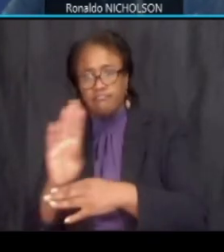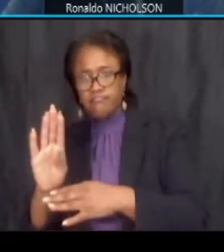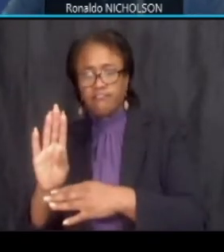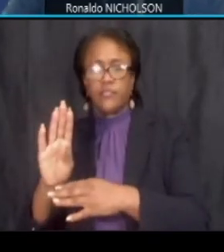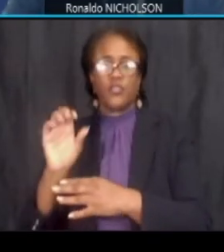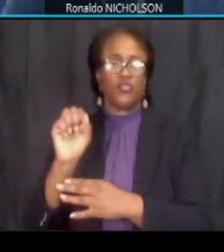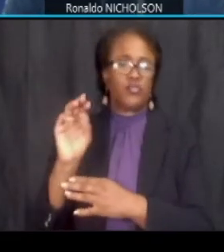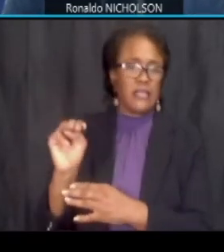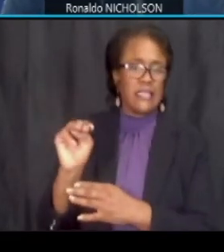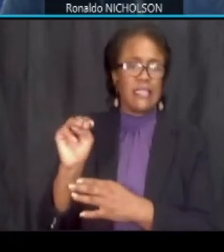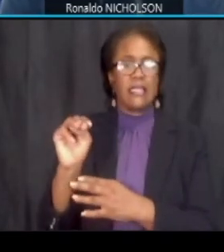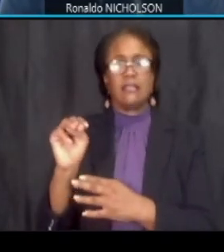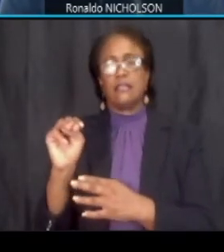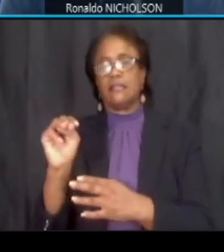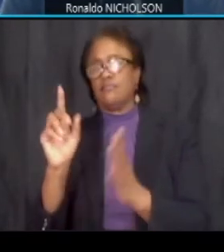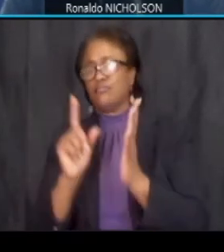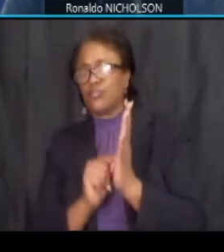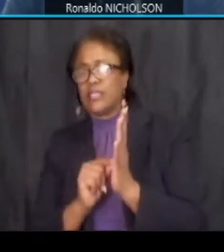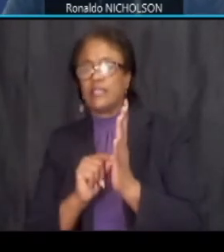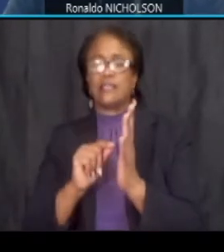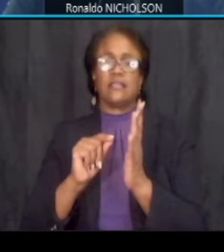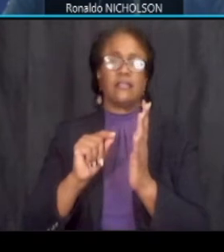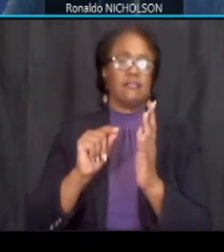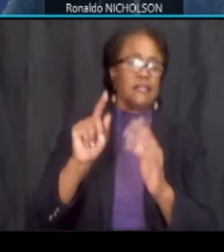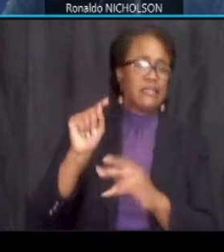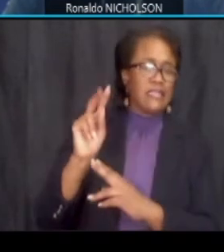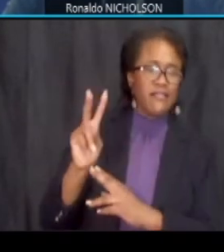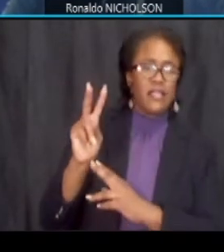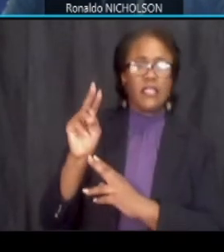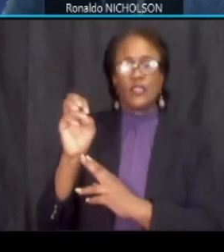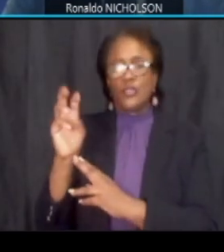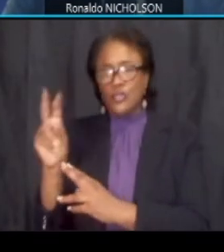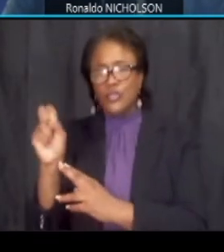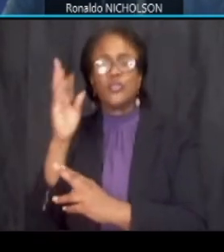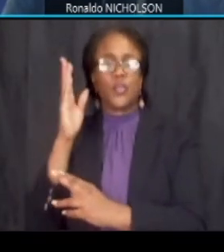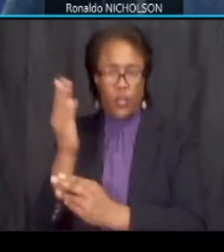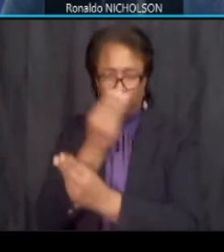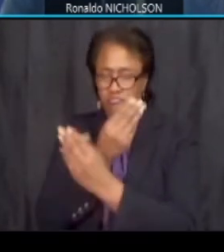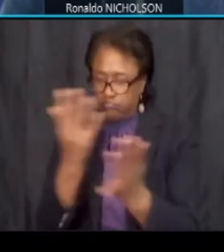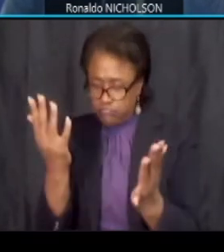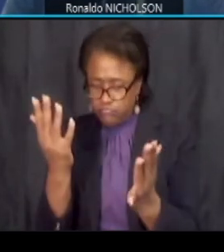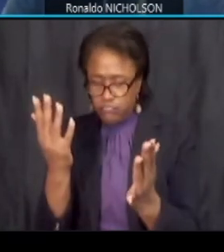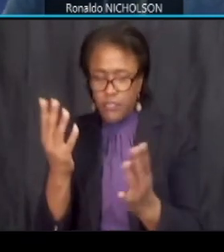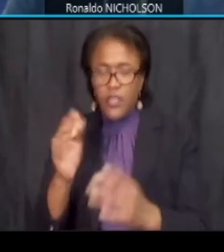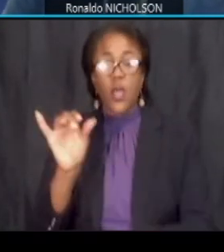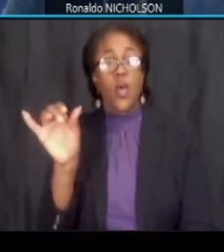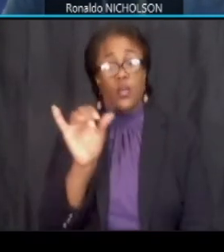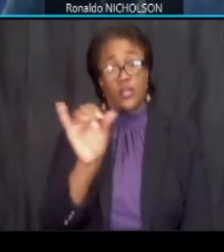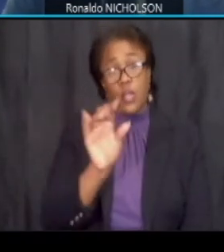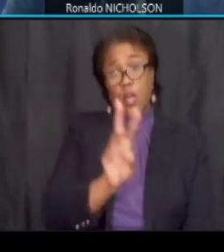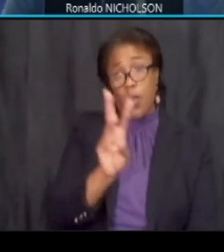air and print media to keep everyone informed as well as our website next slide